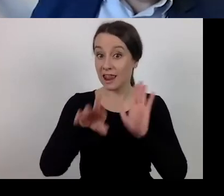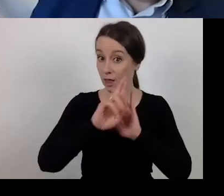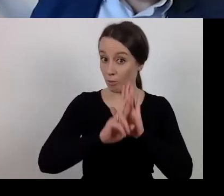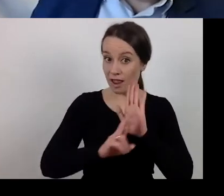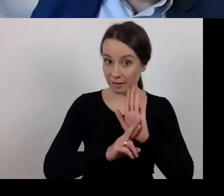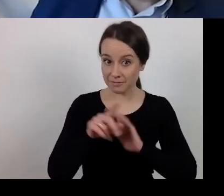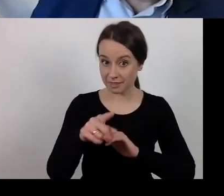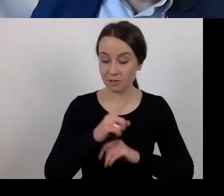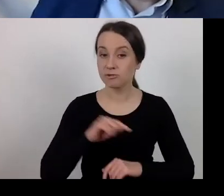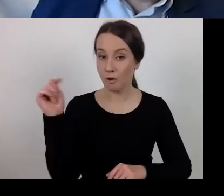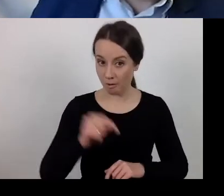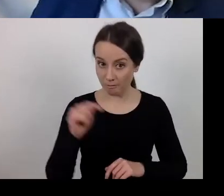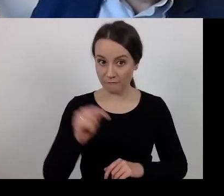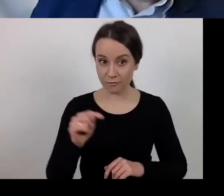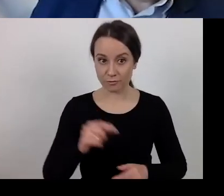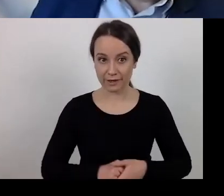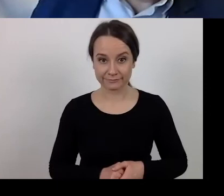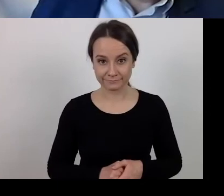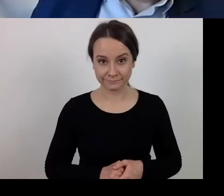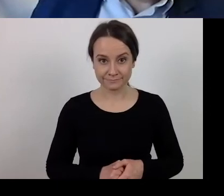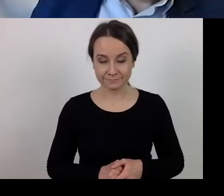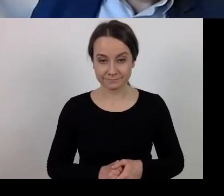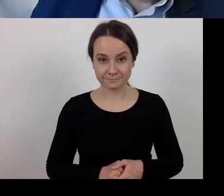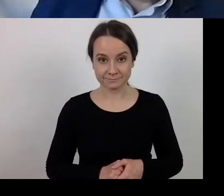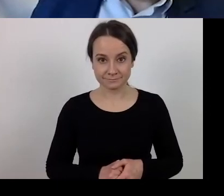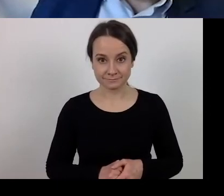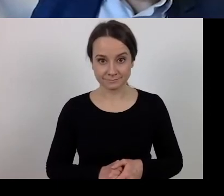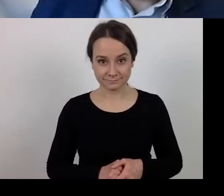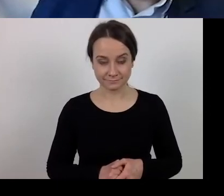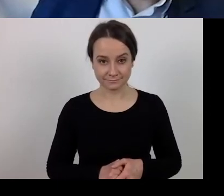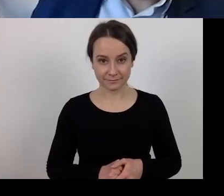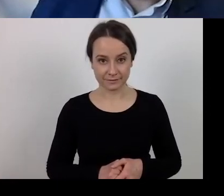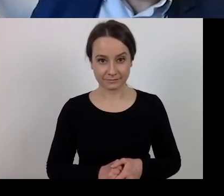they apply the way they were in force